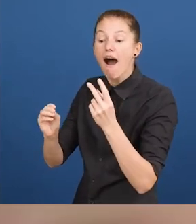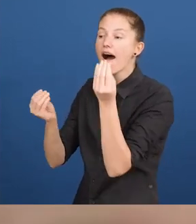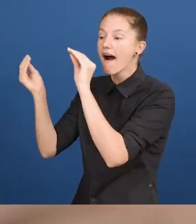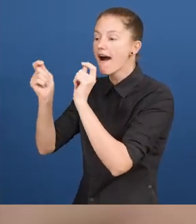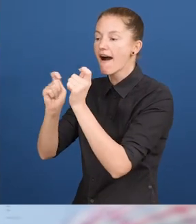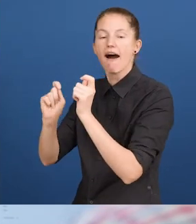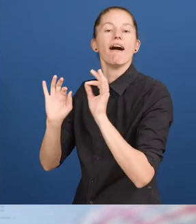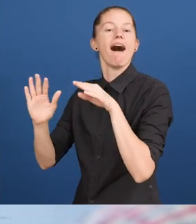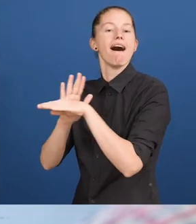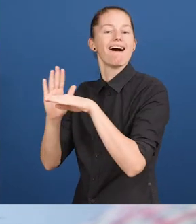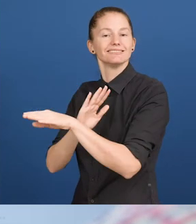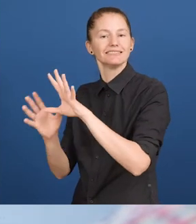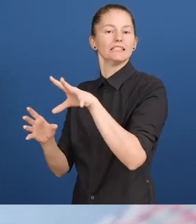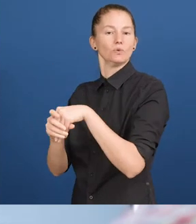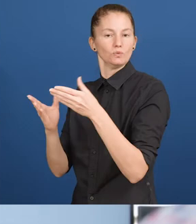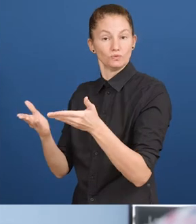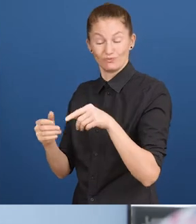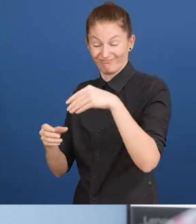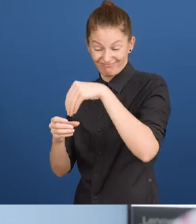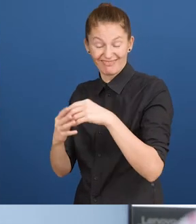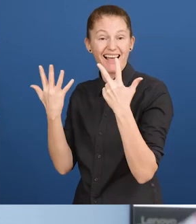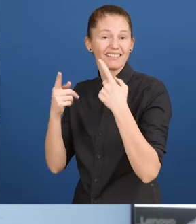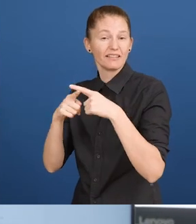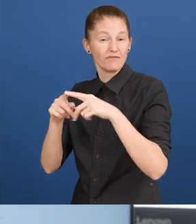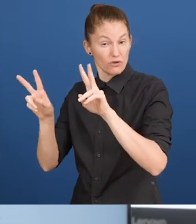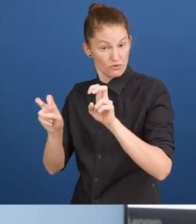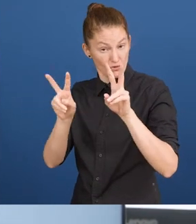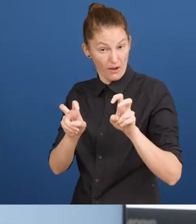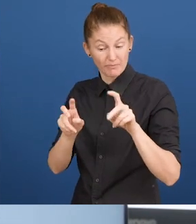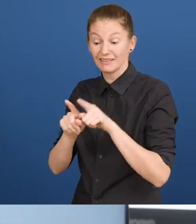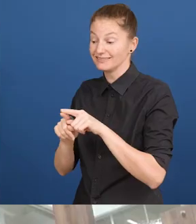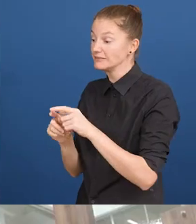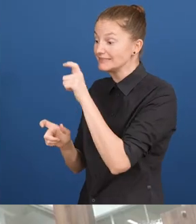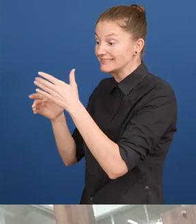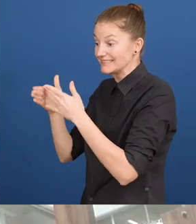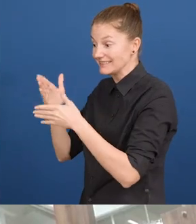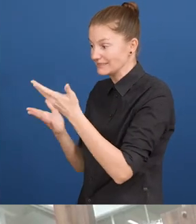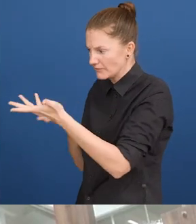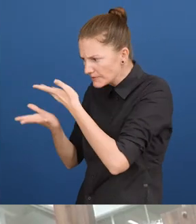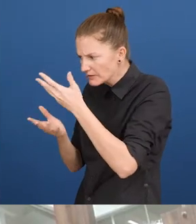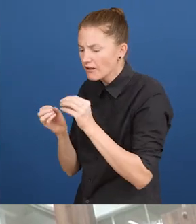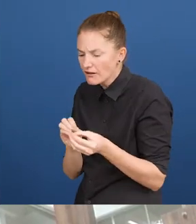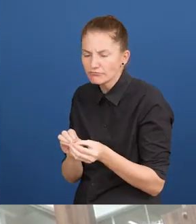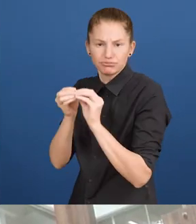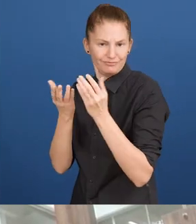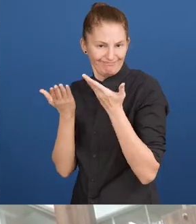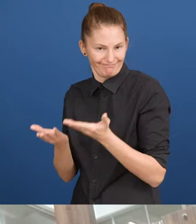and was designed in consultation with people with disabilities. Cliff Edwards: "Fantastic to see the Toolkit recognized